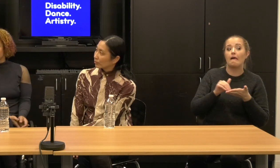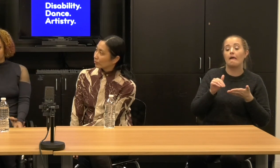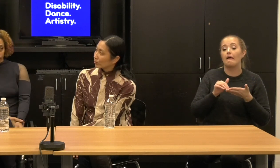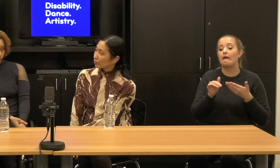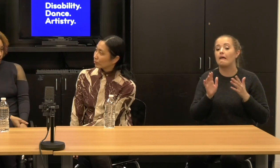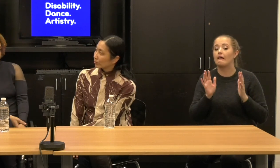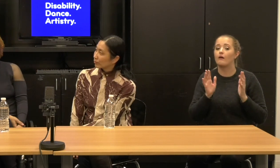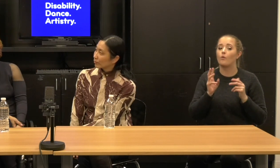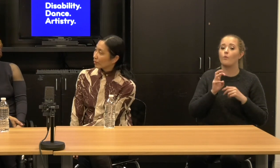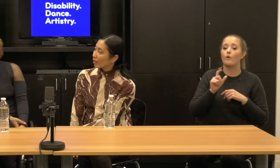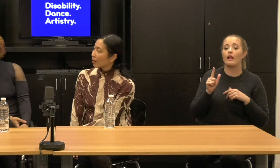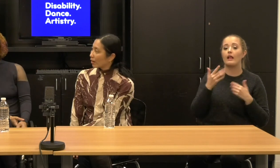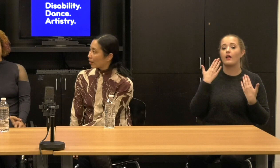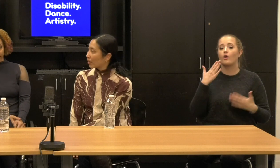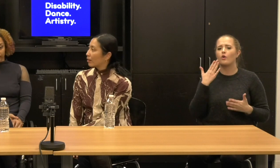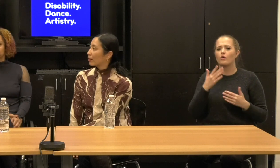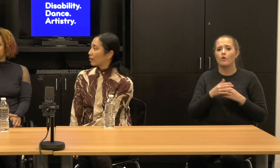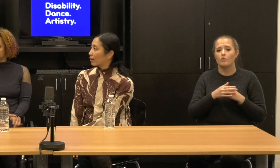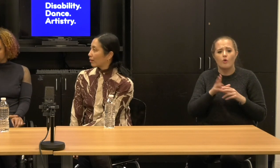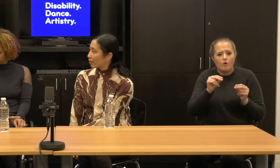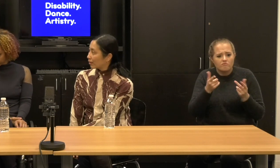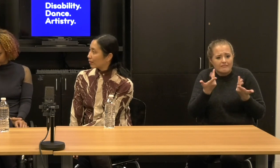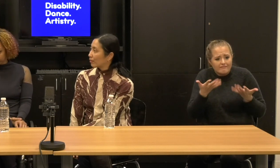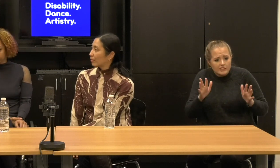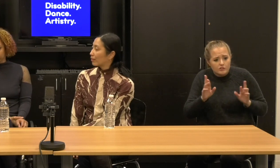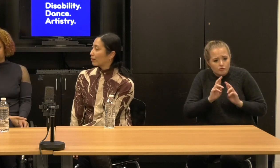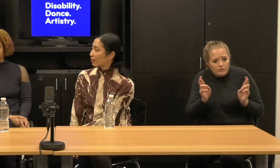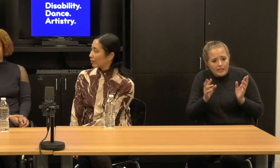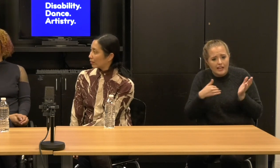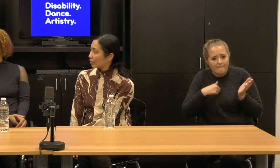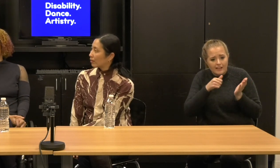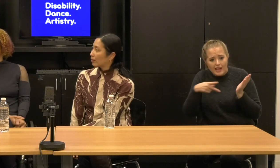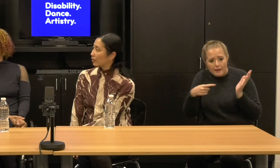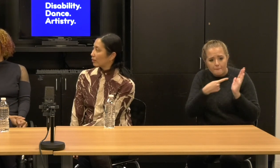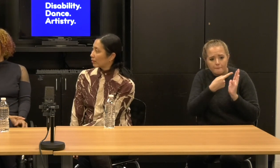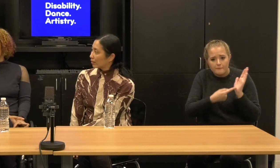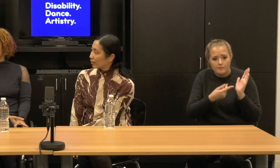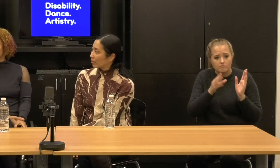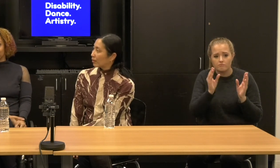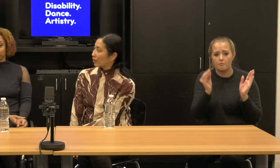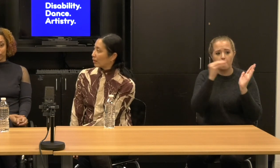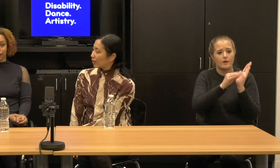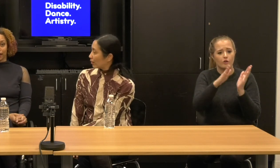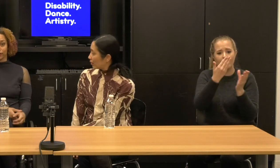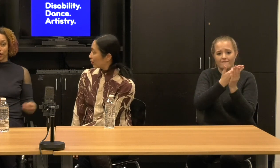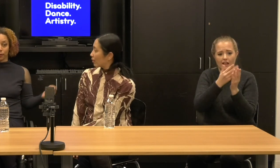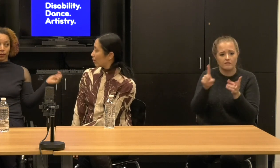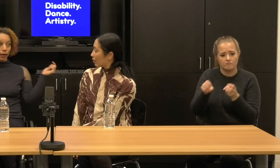There's, there's actually code already written for you place your, your files in it, right? You can go for it.